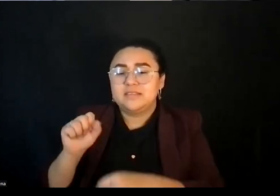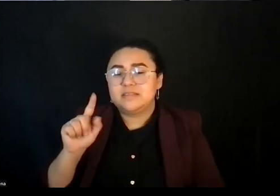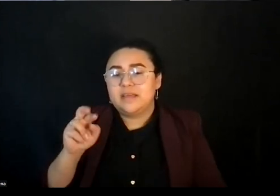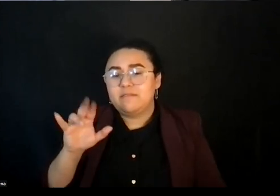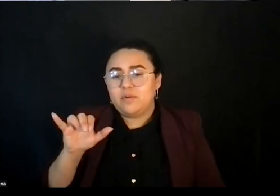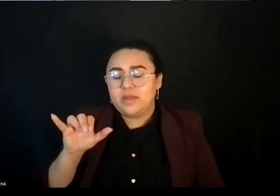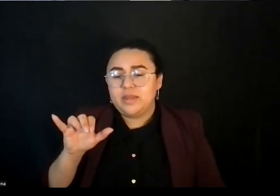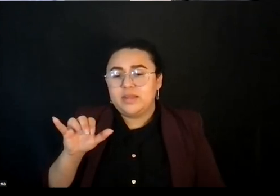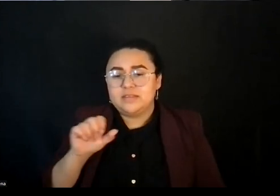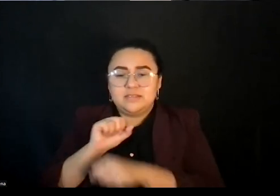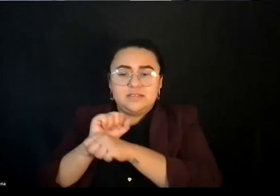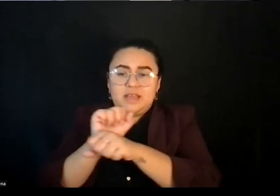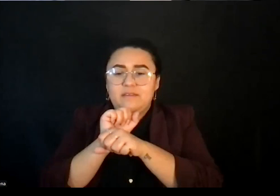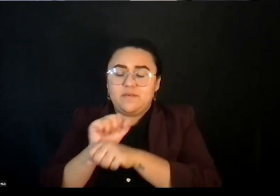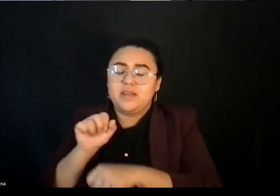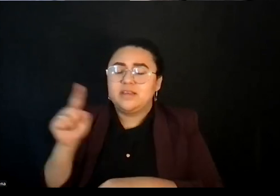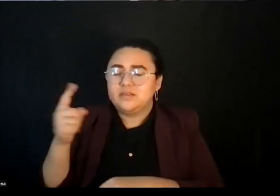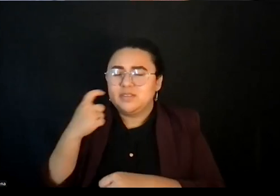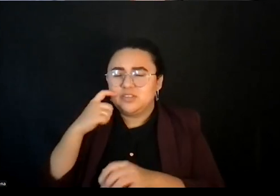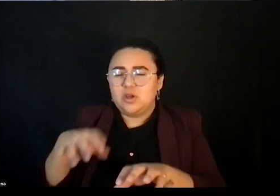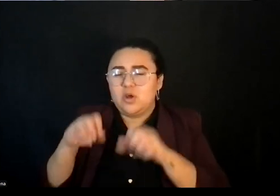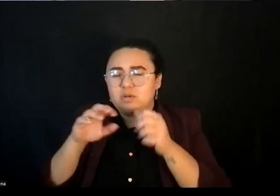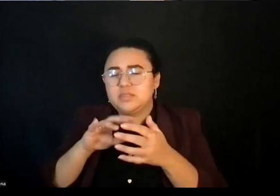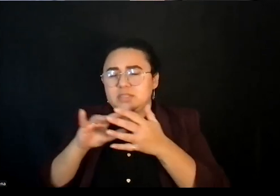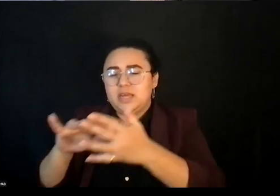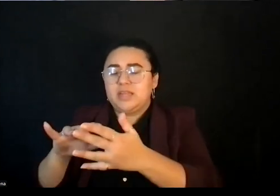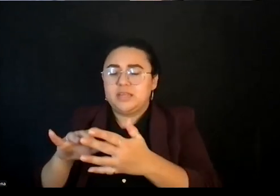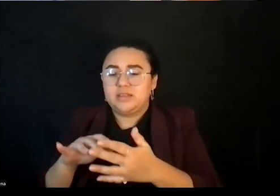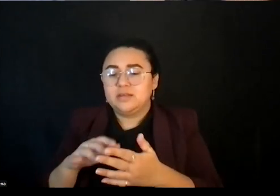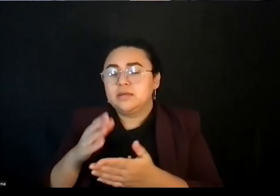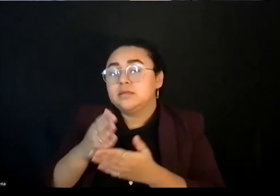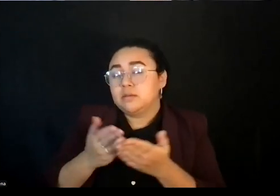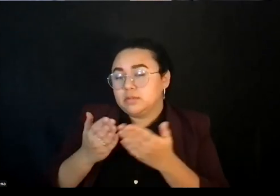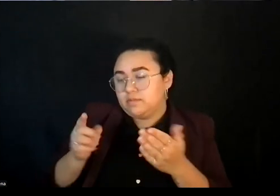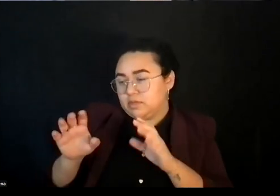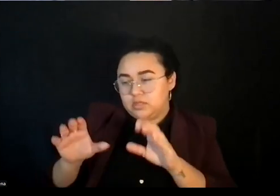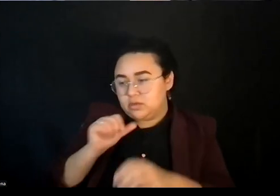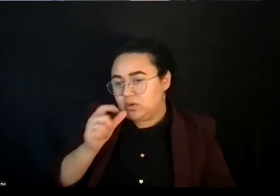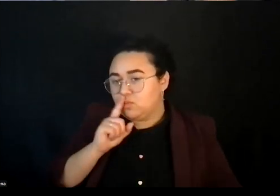And one of the things that was kind of interesting about the study, some stuff he does is not that interesting. Some stuff he does is very interesting.